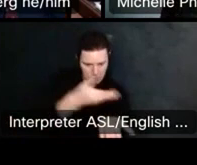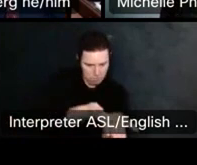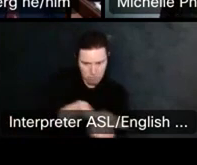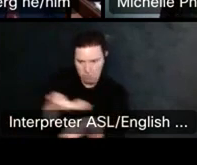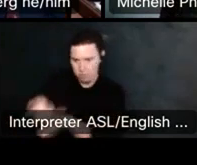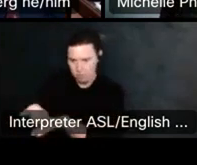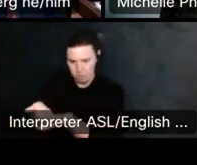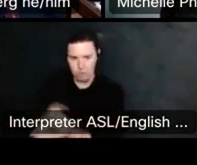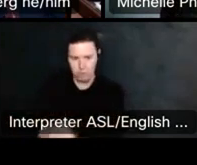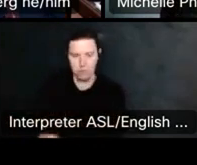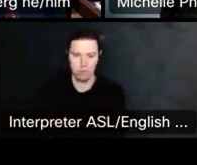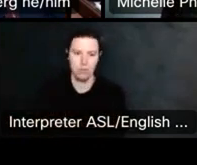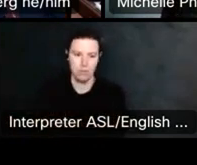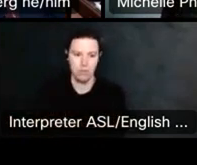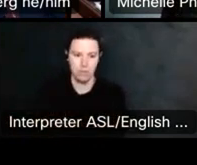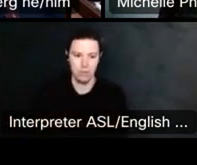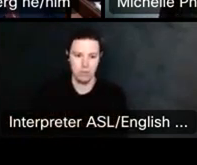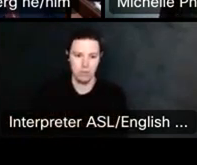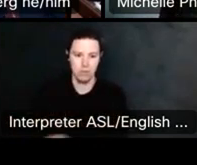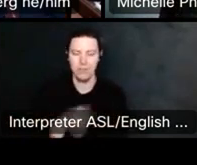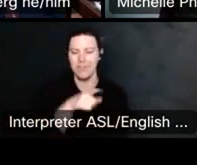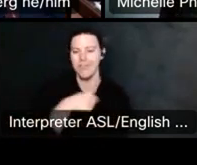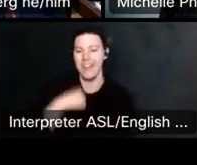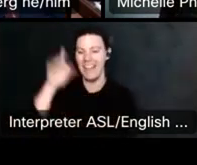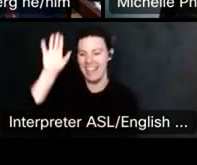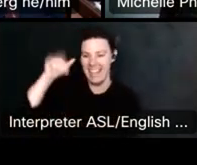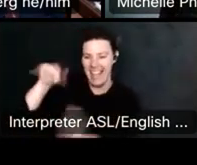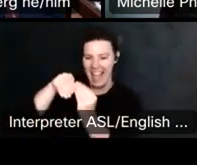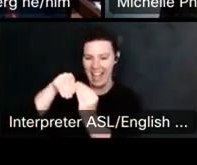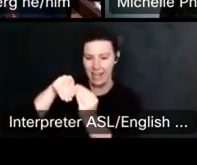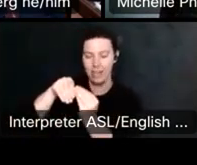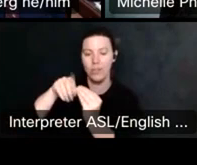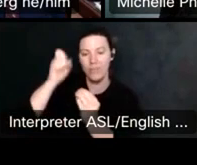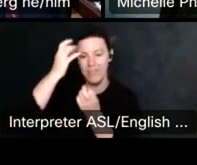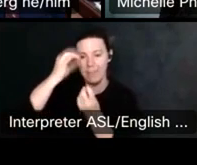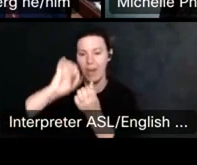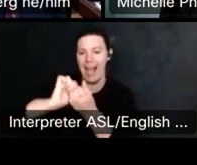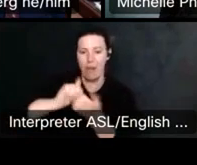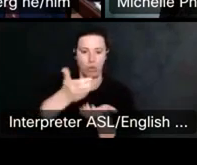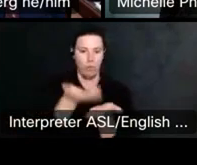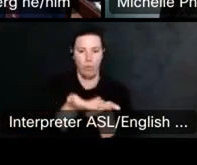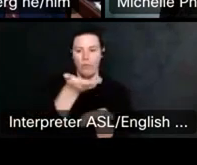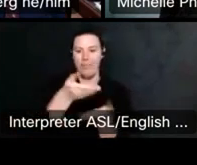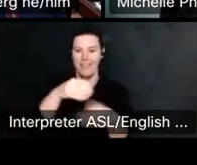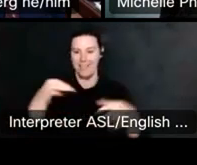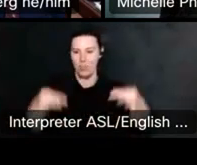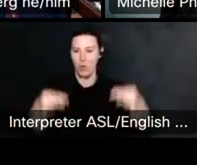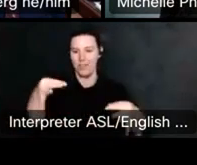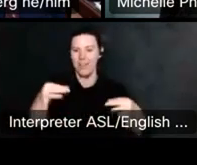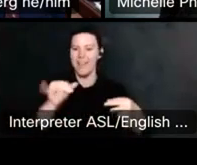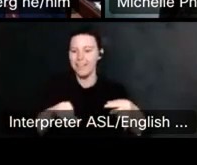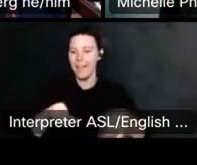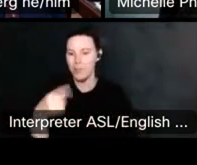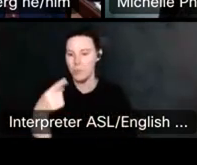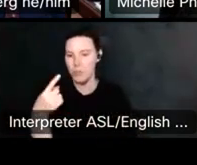Can I just add that? You have to think about how do you prove it in court cause that's really what you need this for and so think about all the emails with your friends.